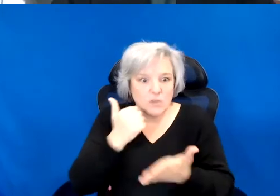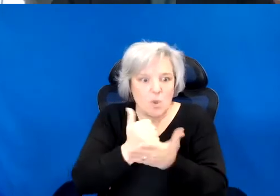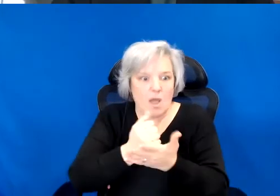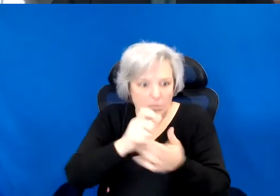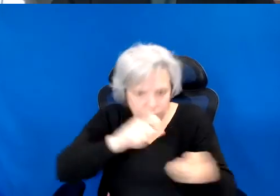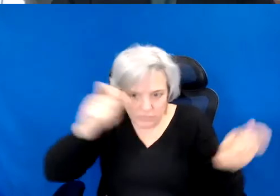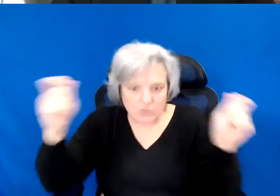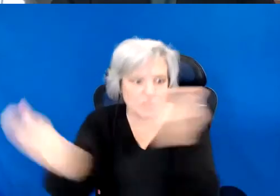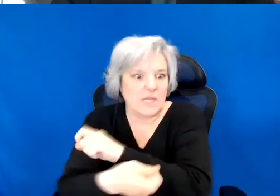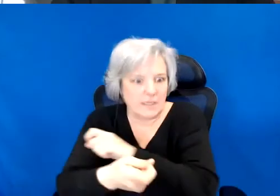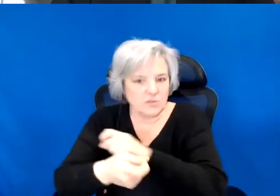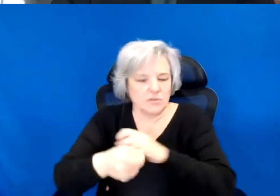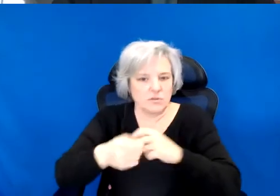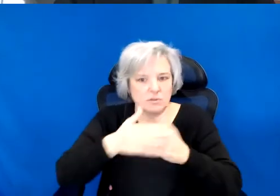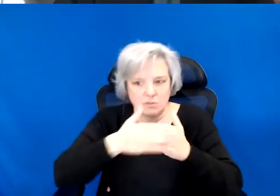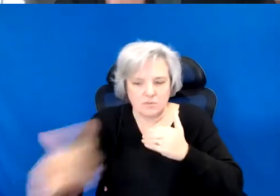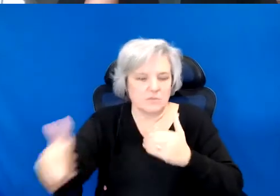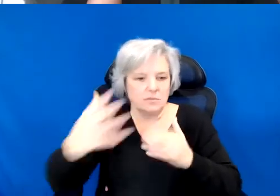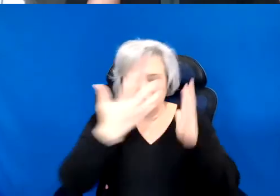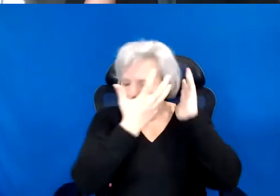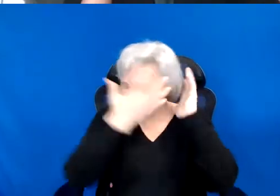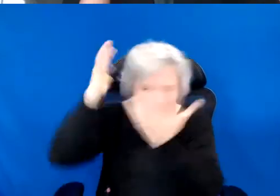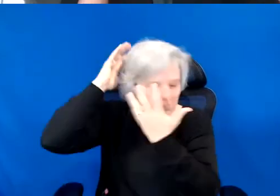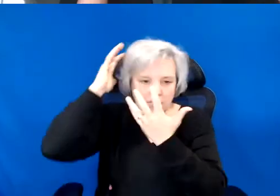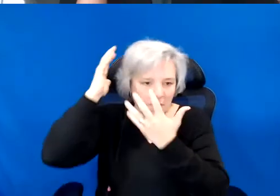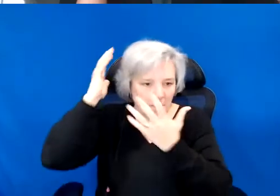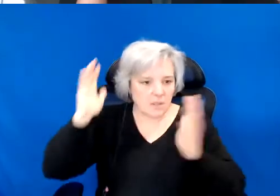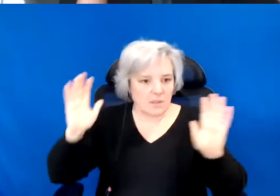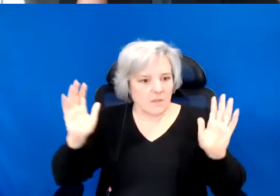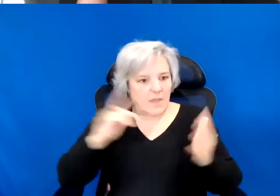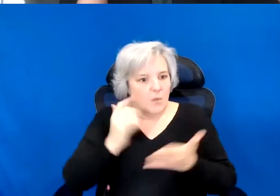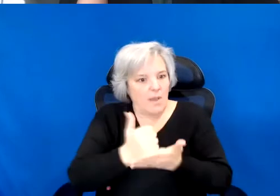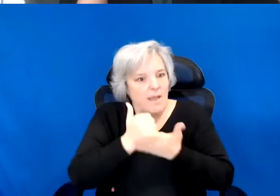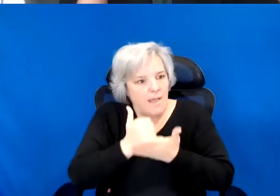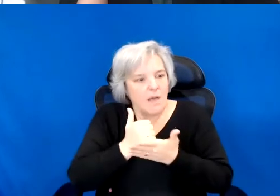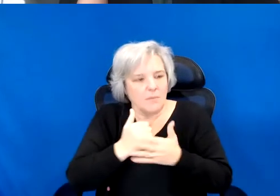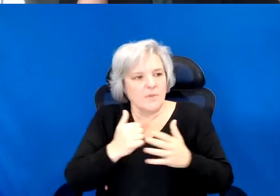I'm thinking of that. We should always maybe go against what is